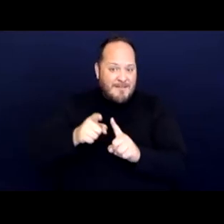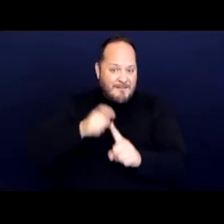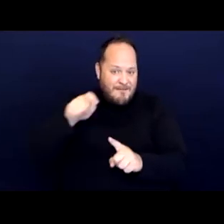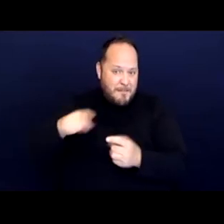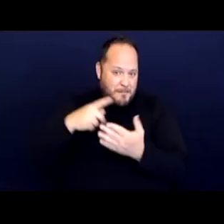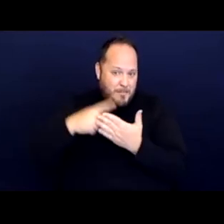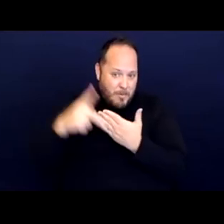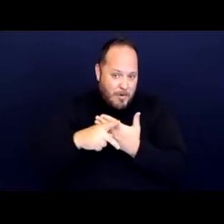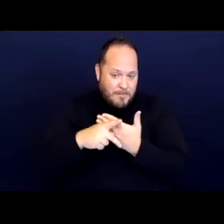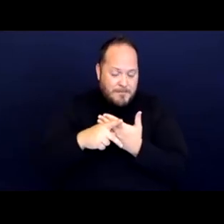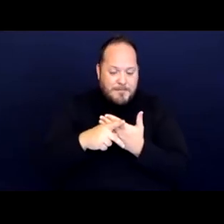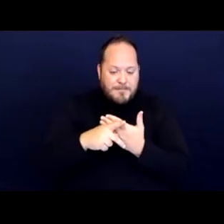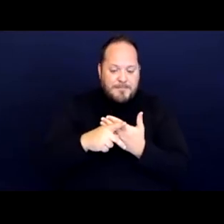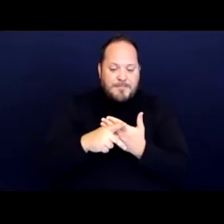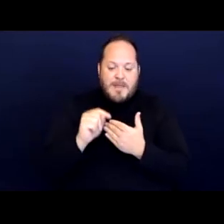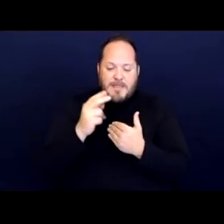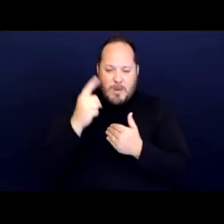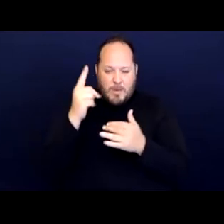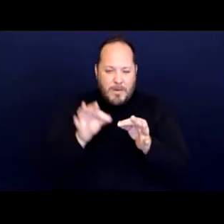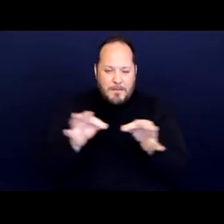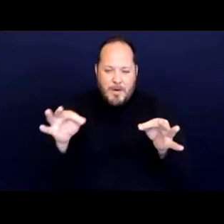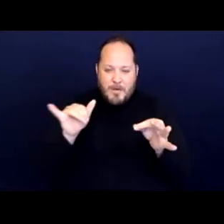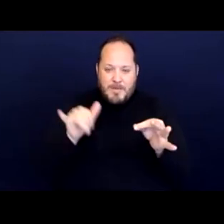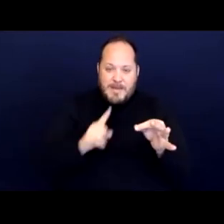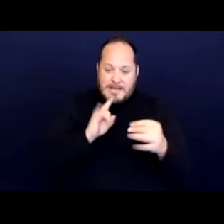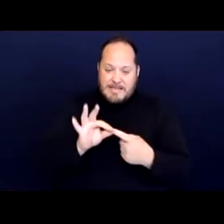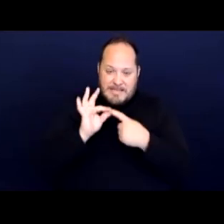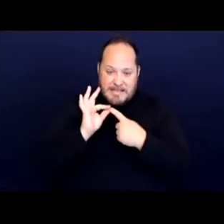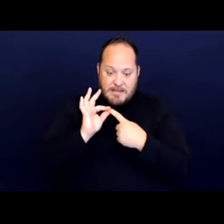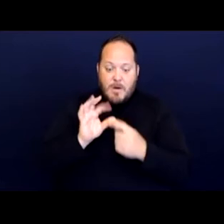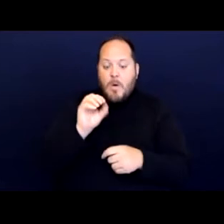And then this is the part that's a distinct or use criteria